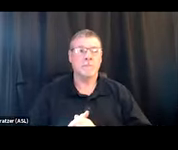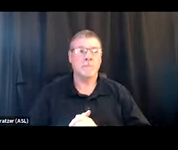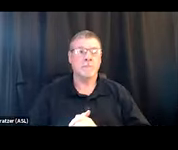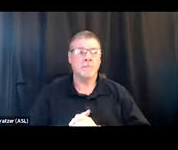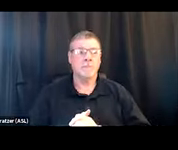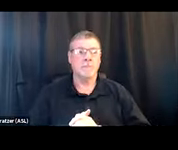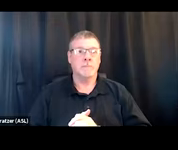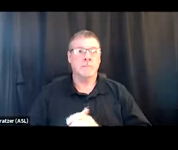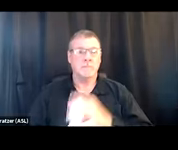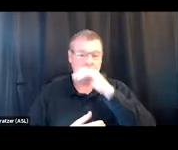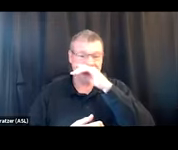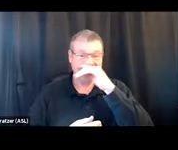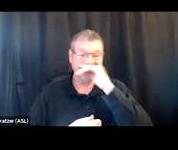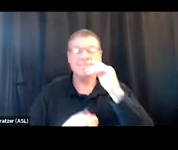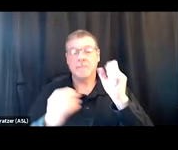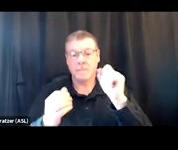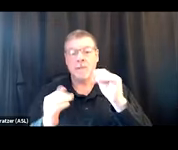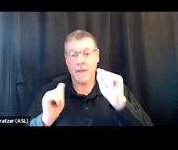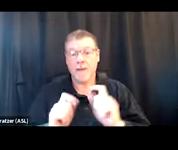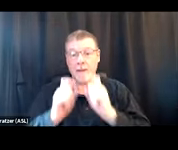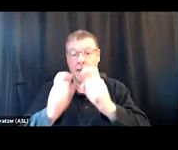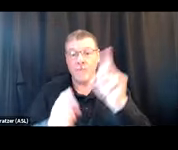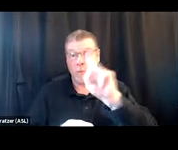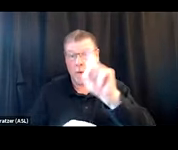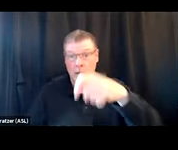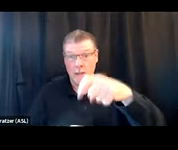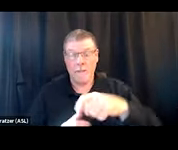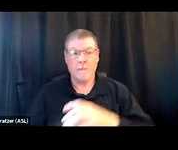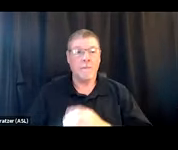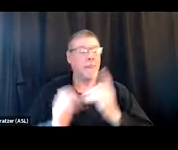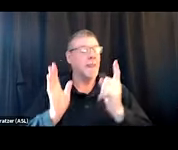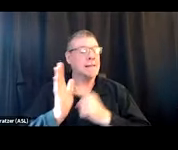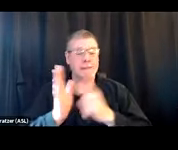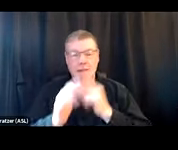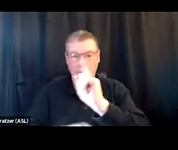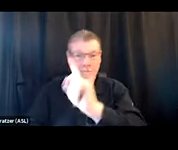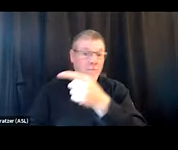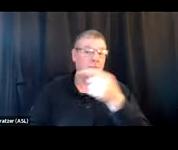and, you know, so we can get them where they need to go? 'Cause sometimes that might be quite a distance, depending on where you are.